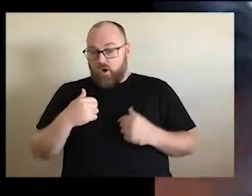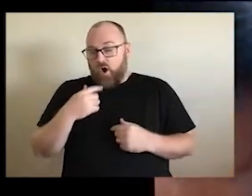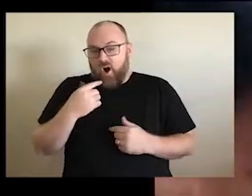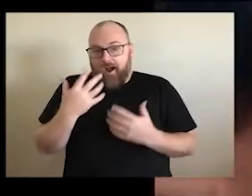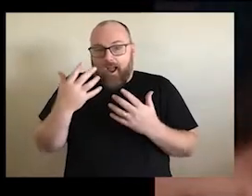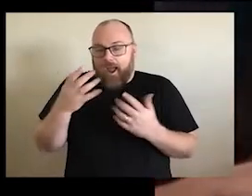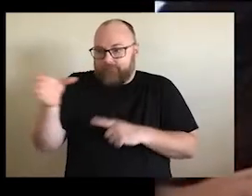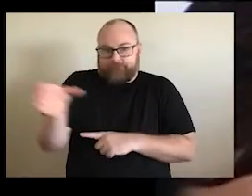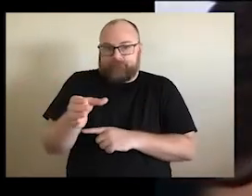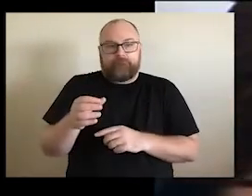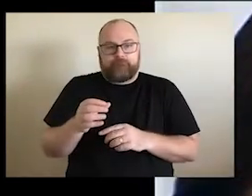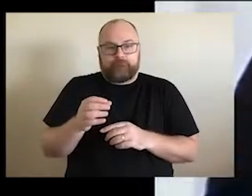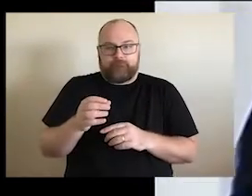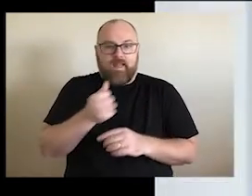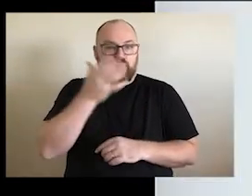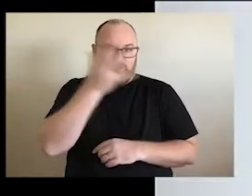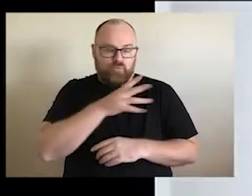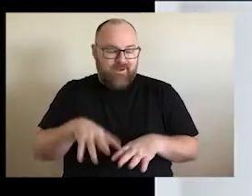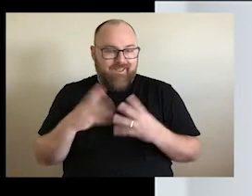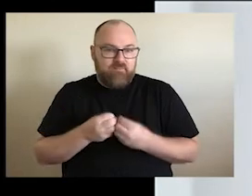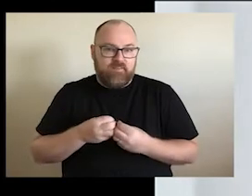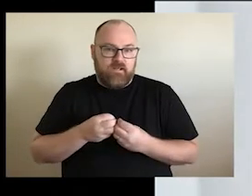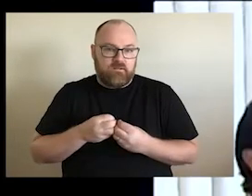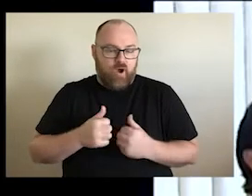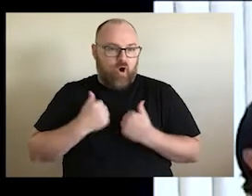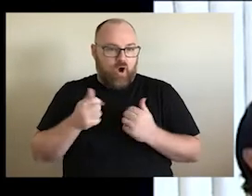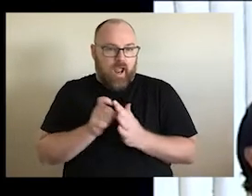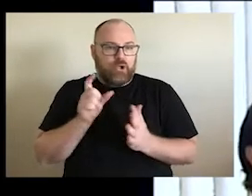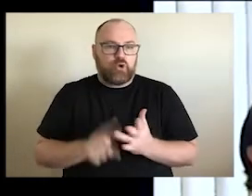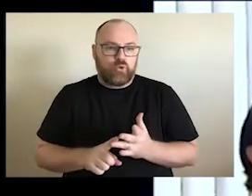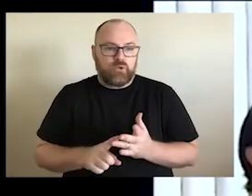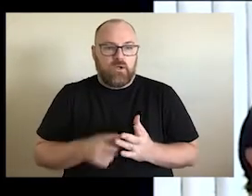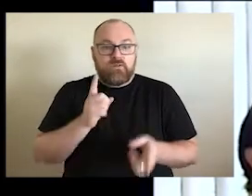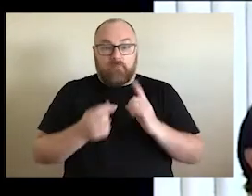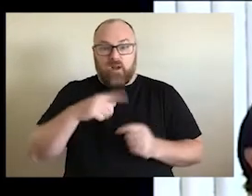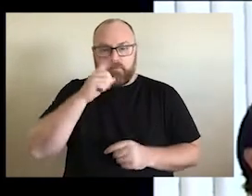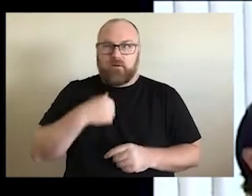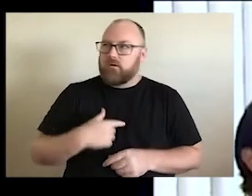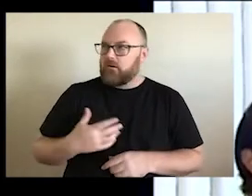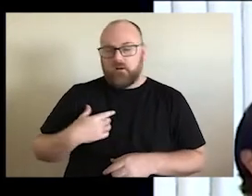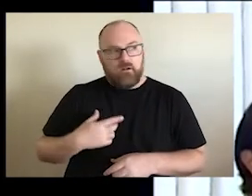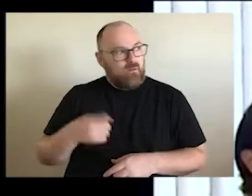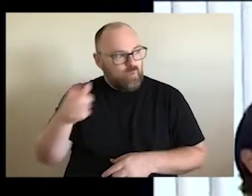It just comes in even if people think it's a pain with some of them do I mean, I know people who think I wish she'd shut up last